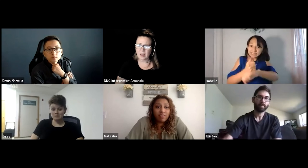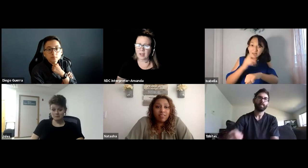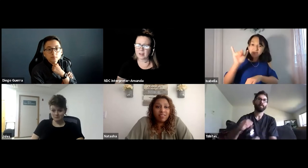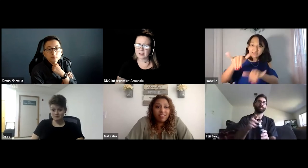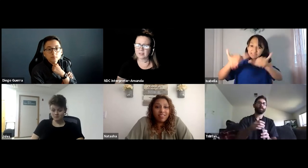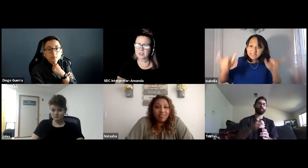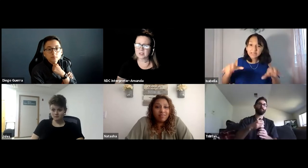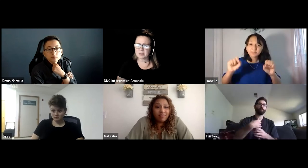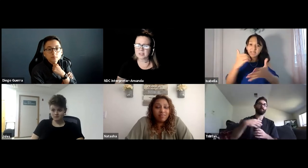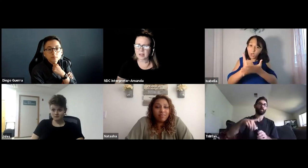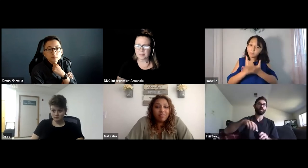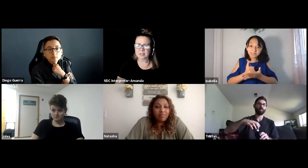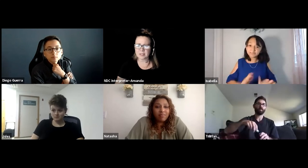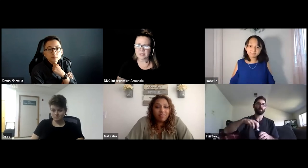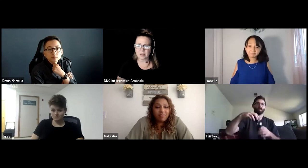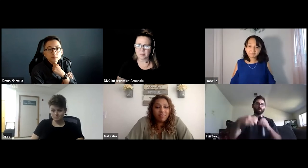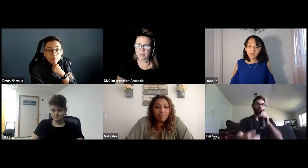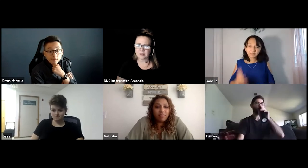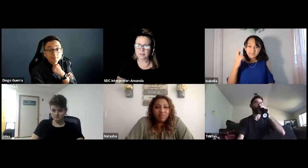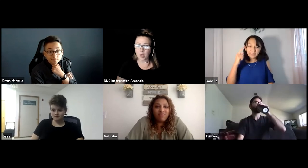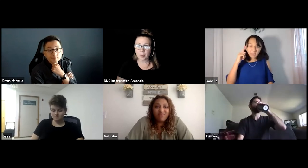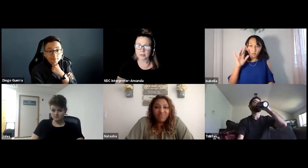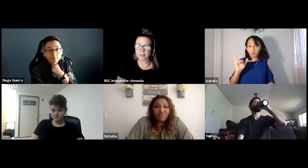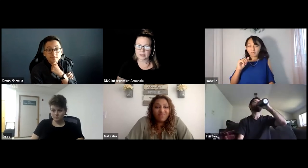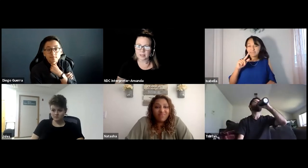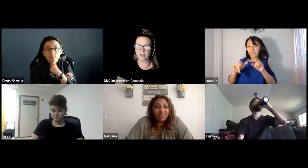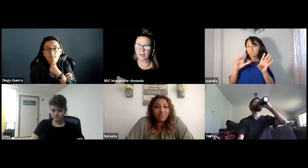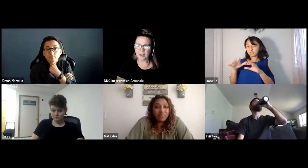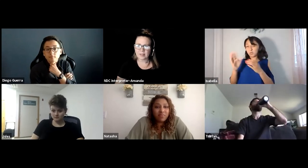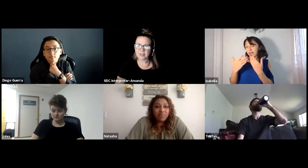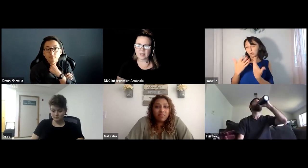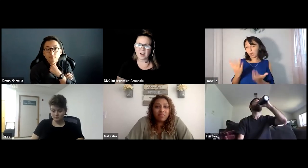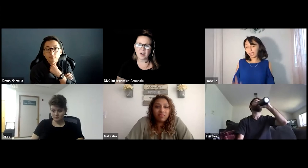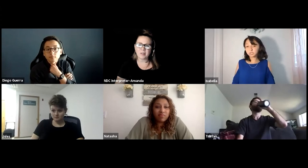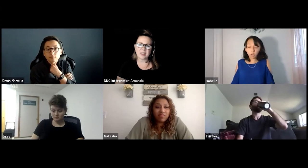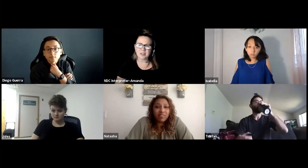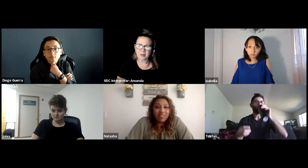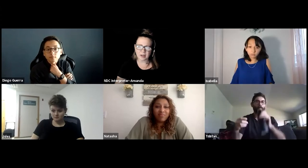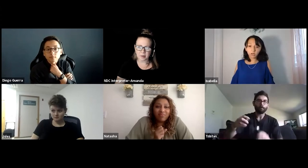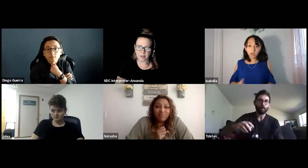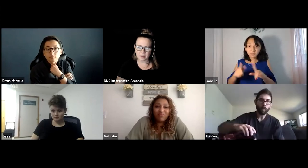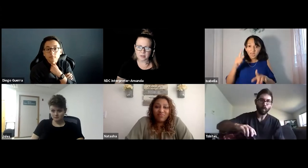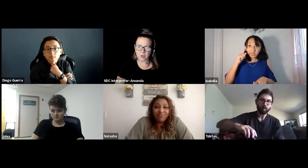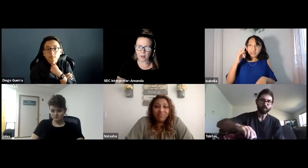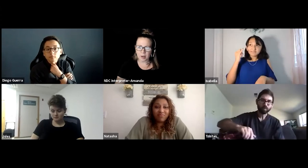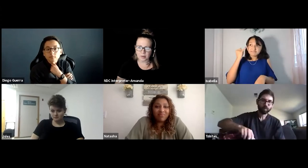And they just don't set up the system to help us succeed and just think oh, they can't do it anyway. So why bother?